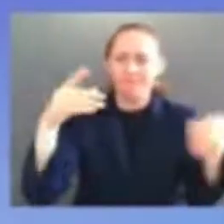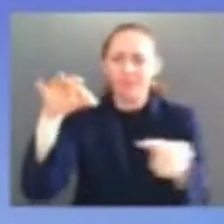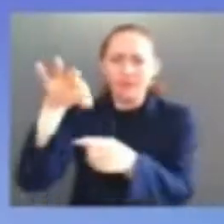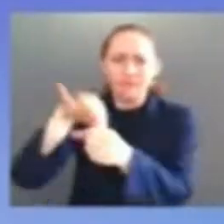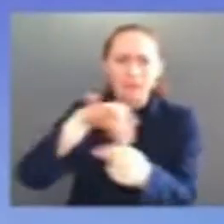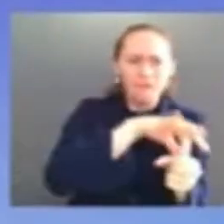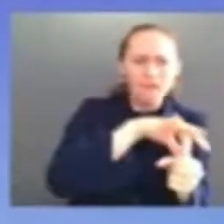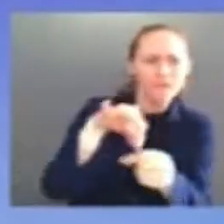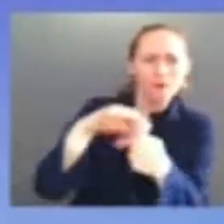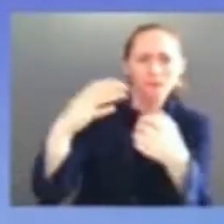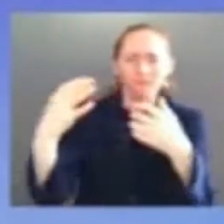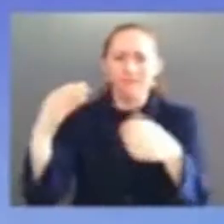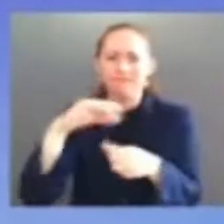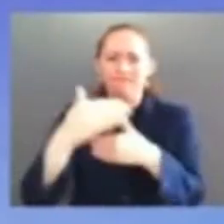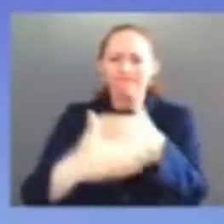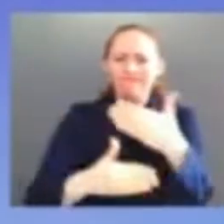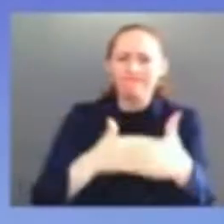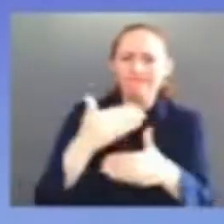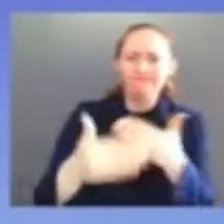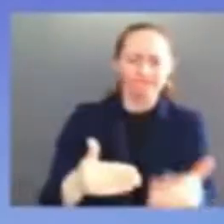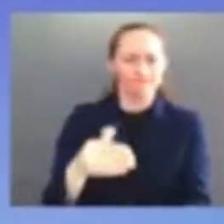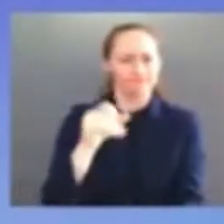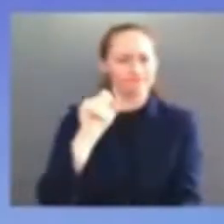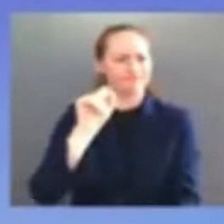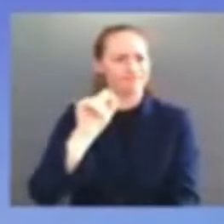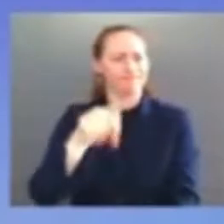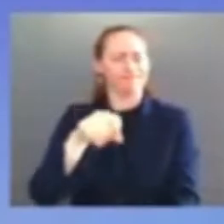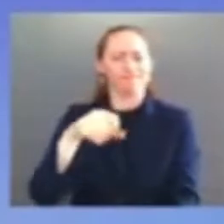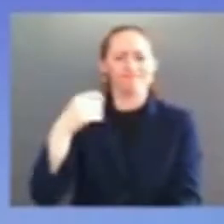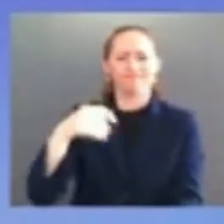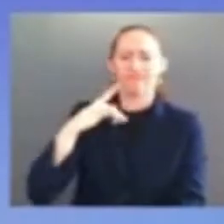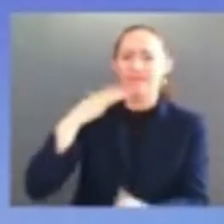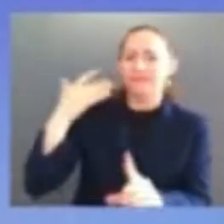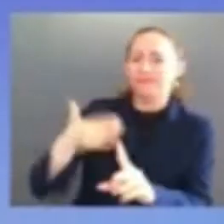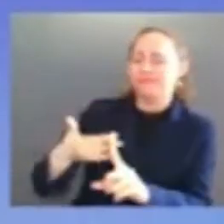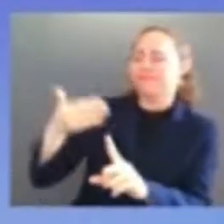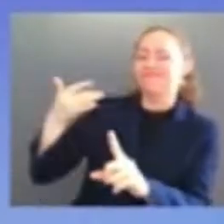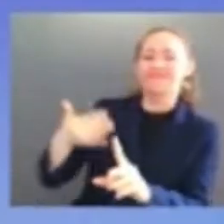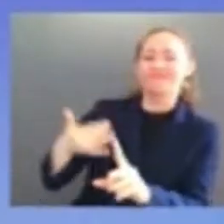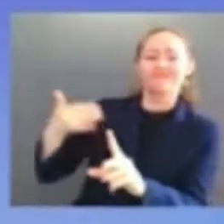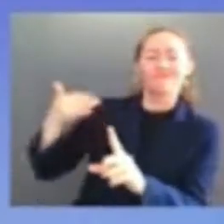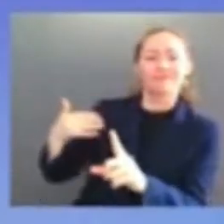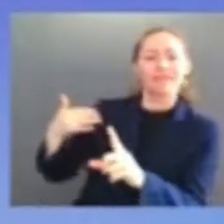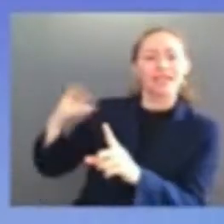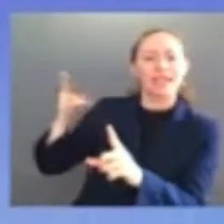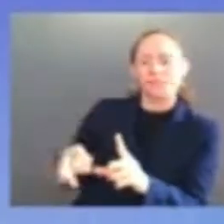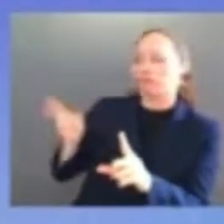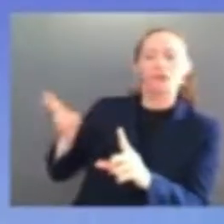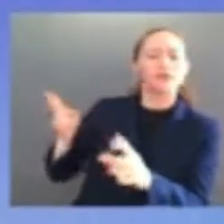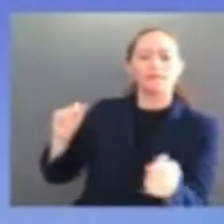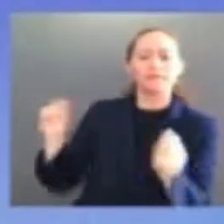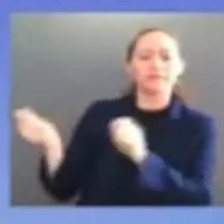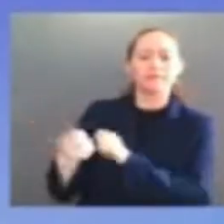shifts in american policy today we're joined by the first lady the second gentleman and members